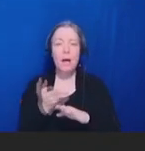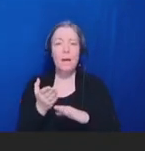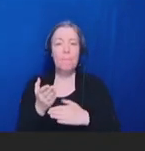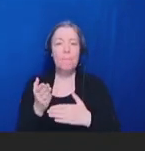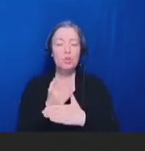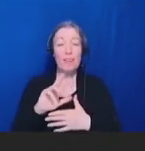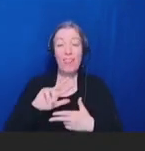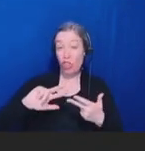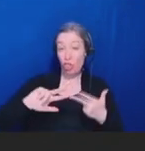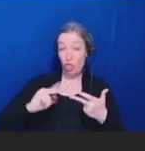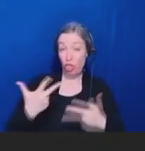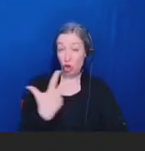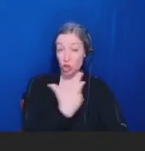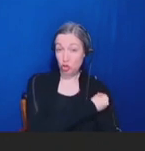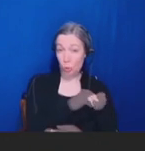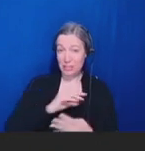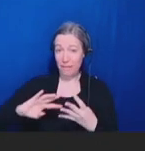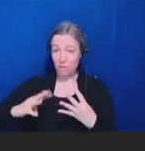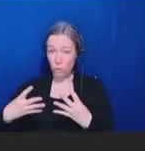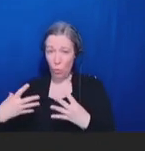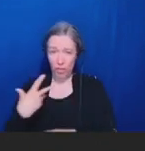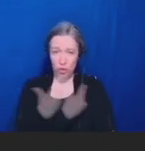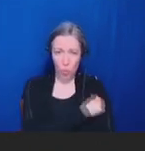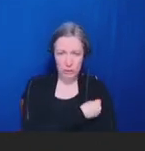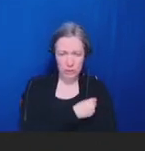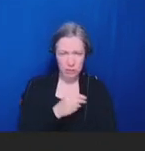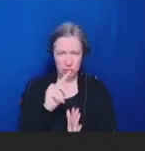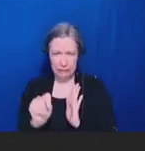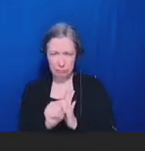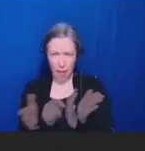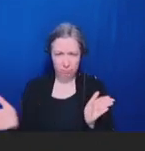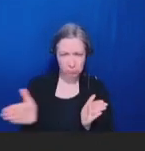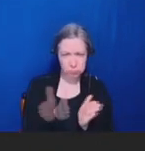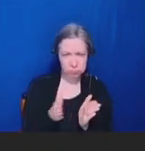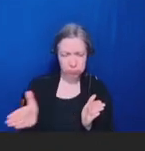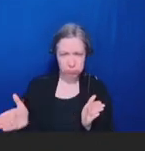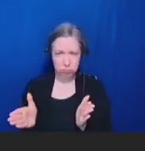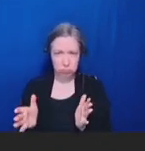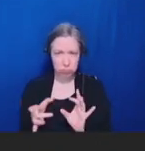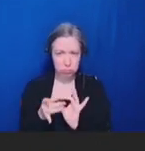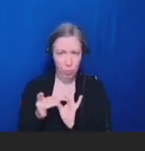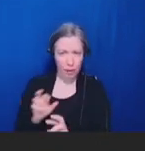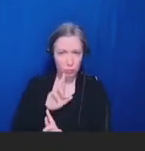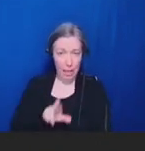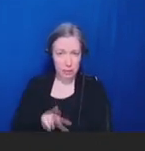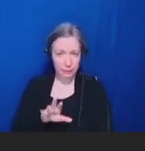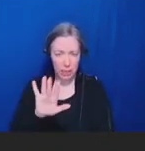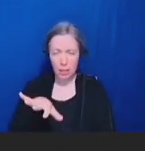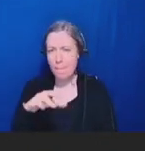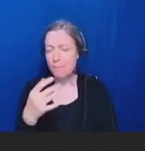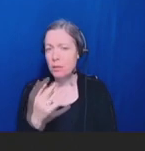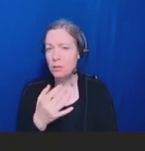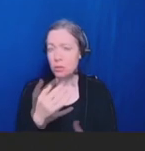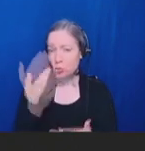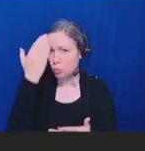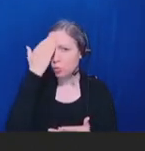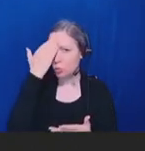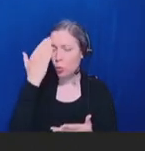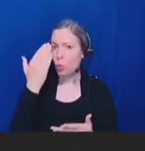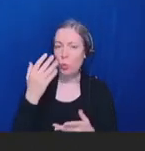You know, we've gone through a number of iterations of timing between doses and some guidance